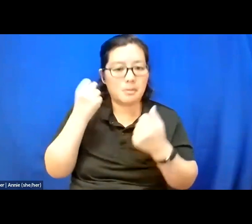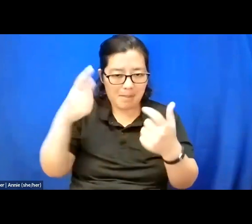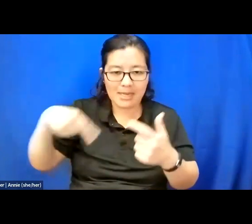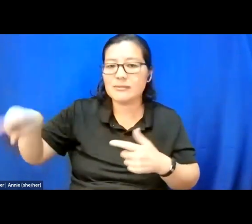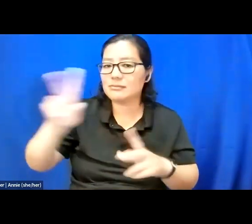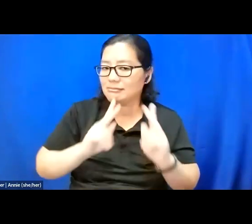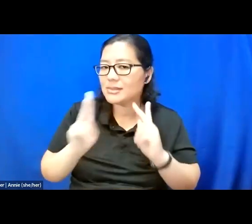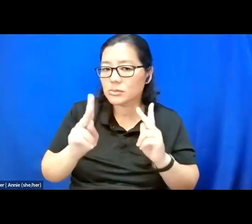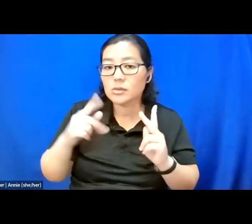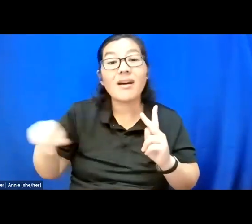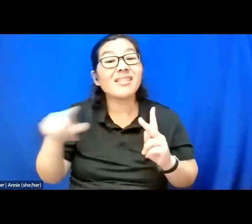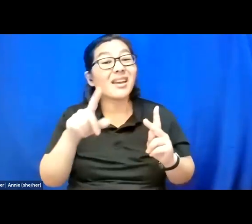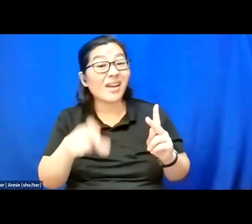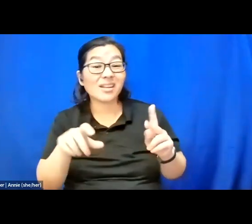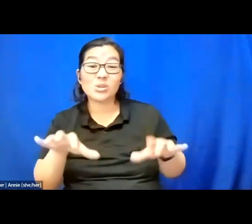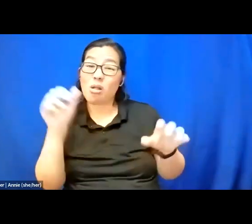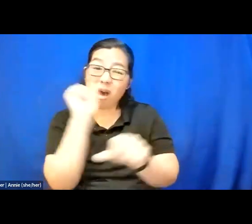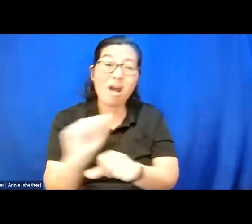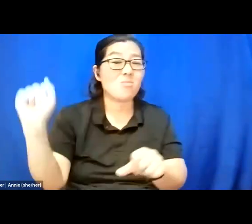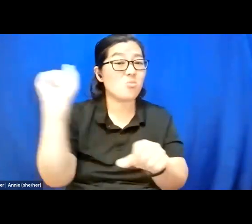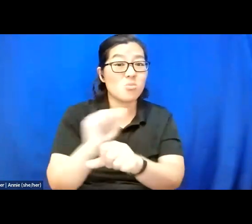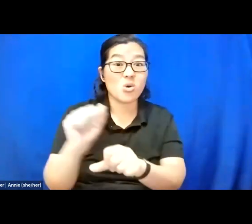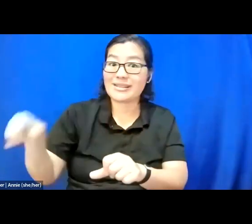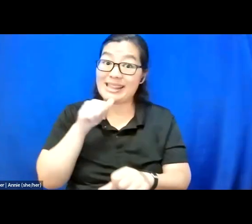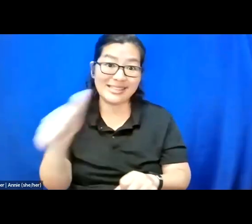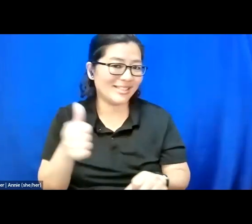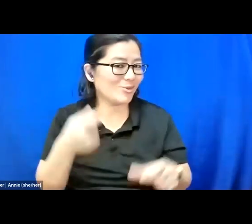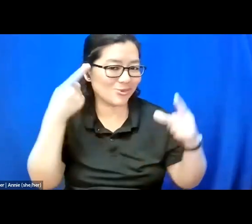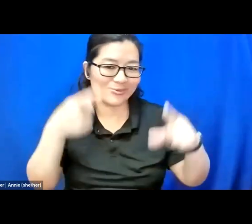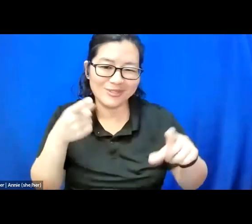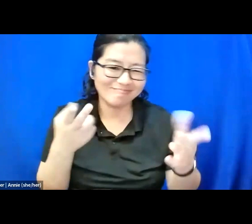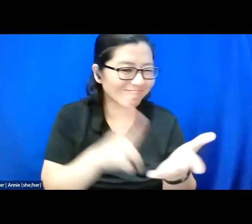They've had to do a lot of labor that they did not sign up for to educate this university